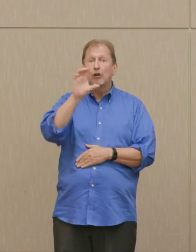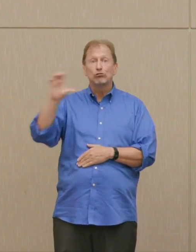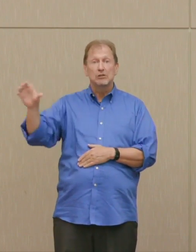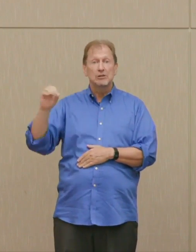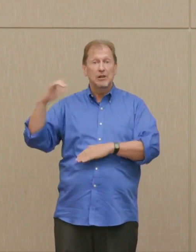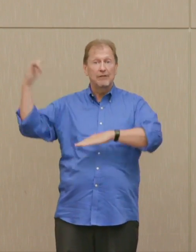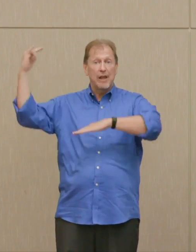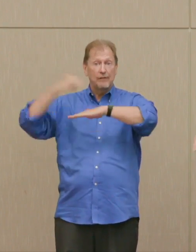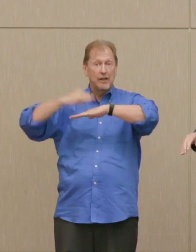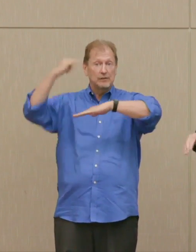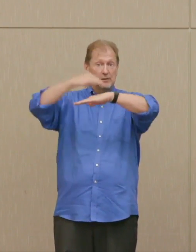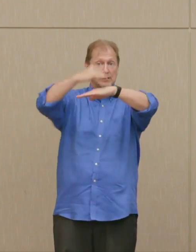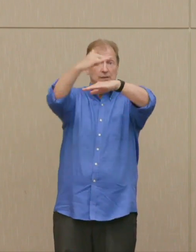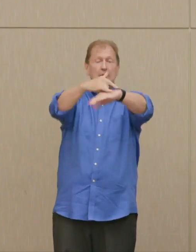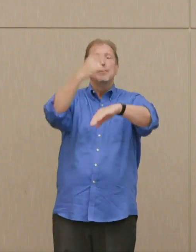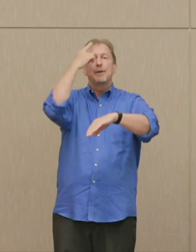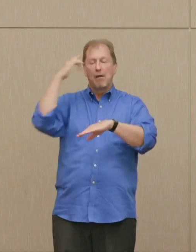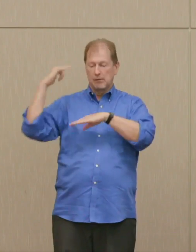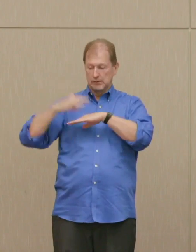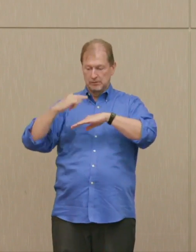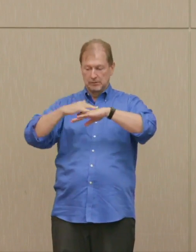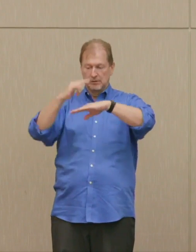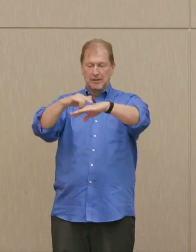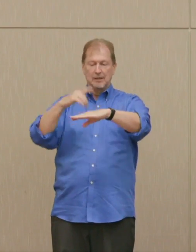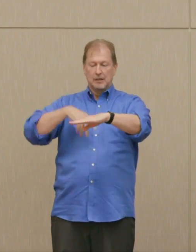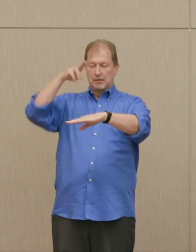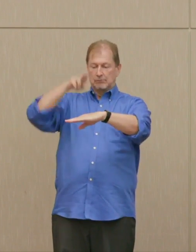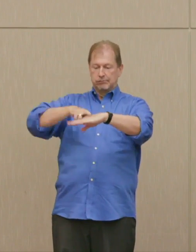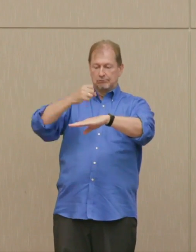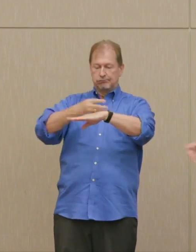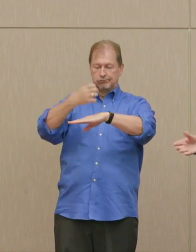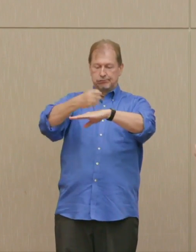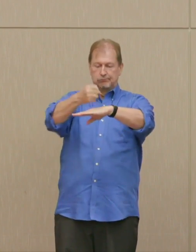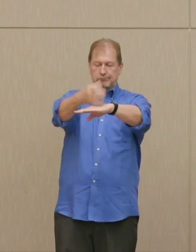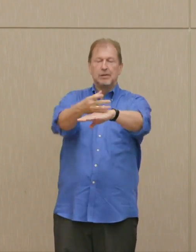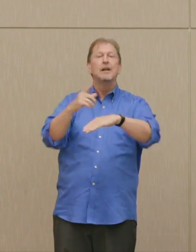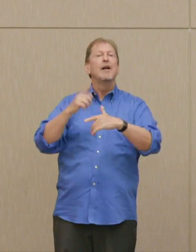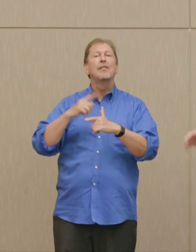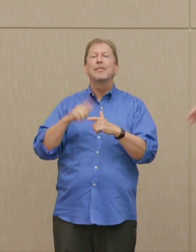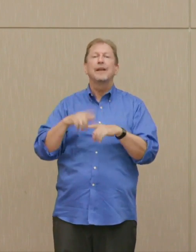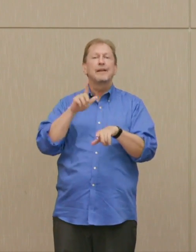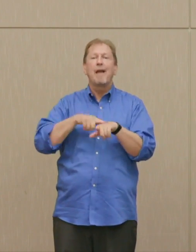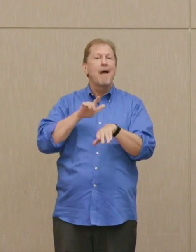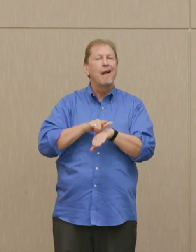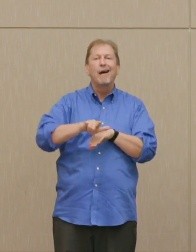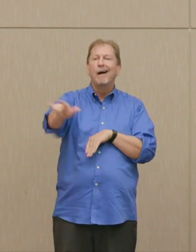Many of them, of course, in cities or near cities, and some not. All over.